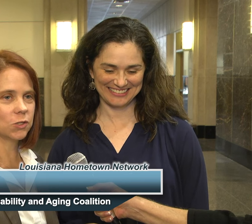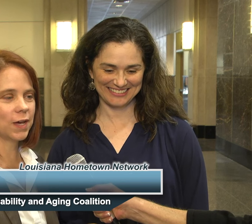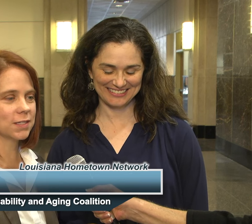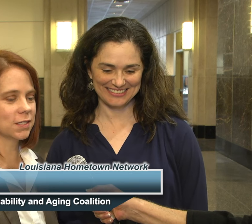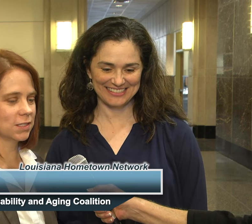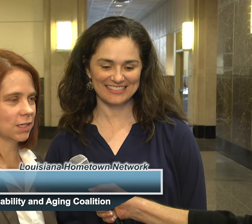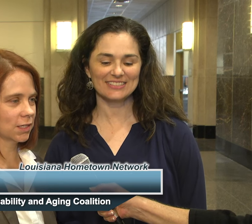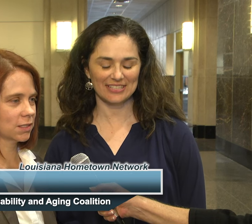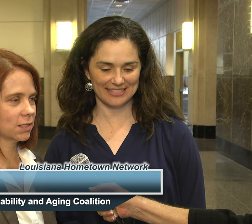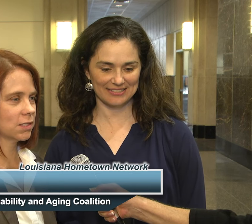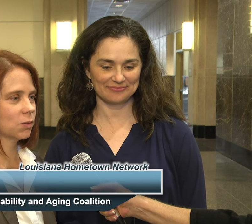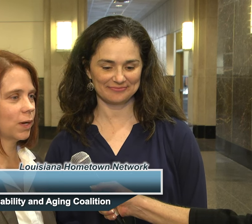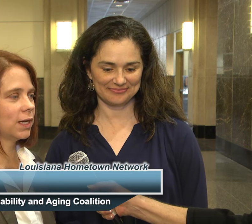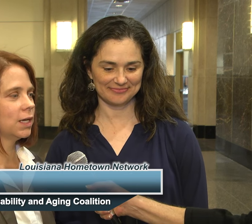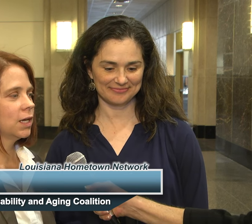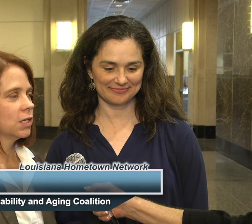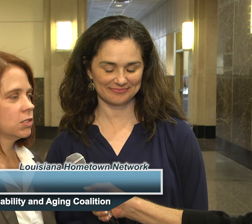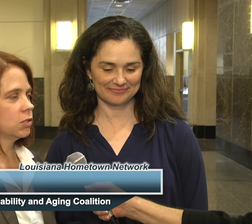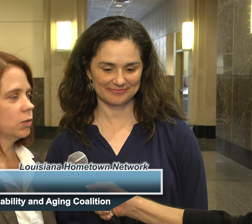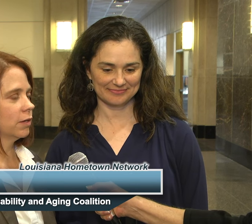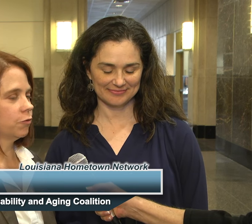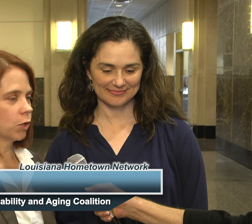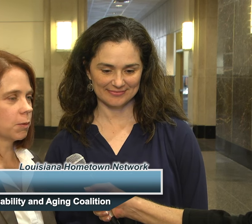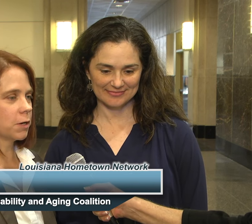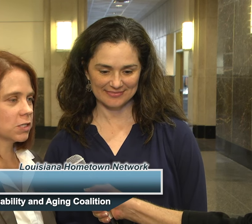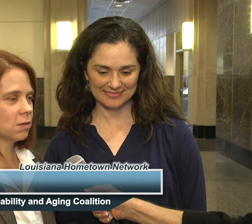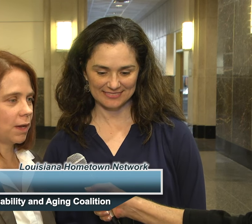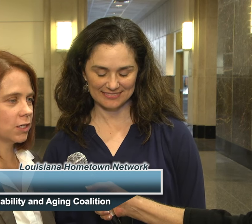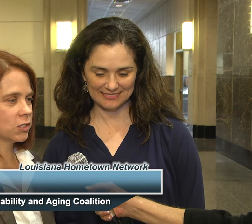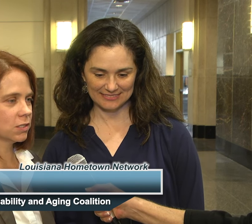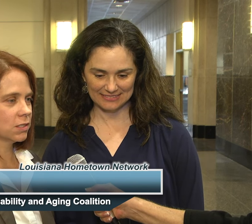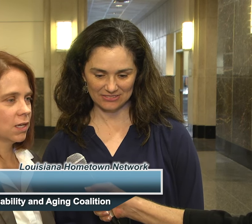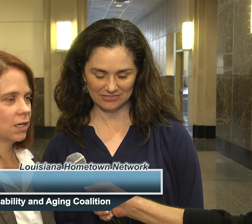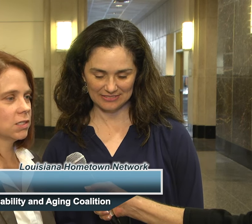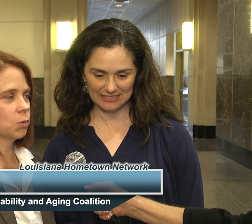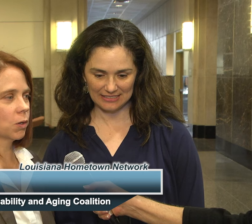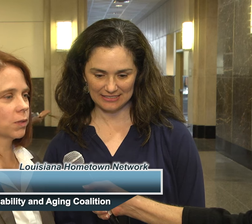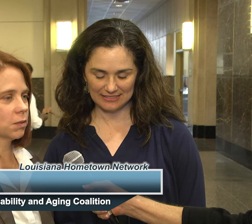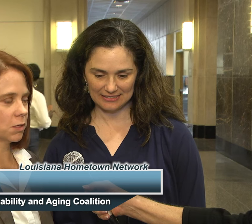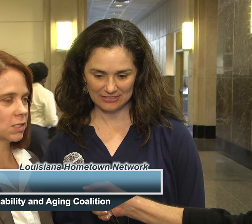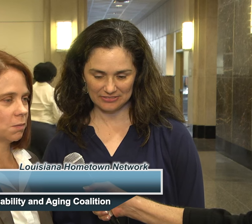2006 as a way to inform emergency managers and to work with emergency